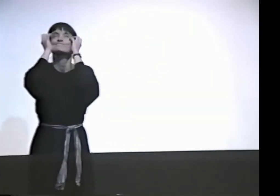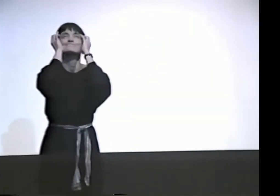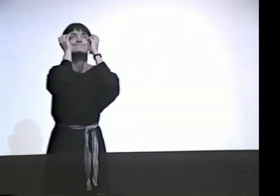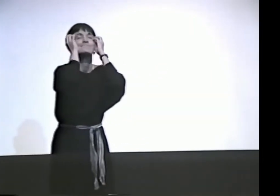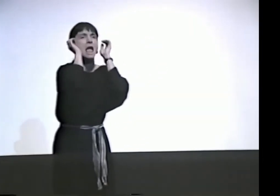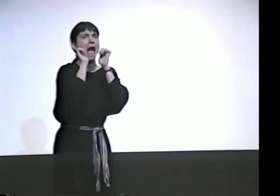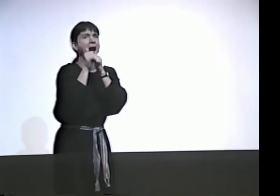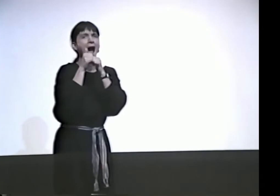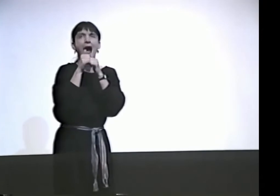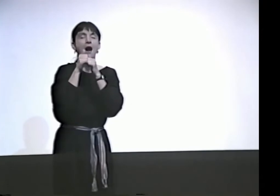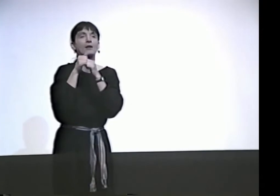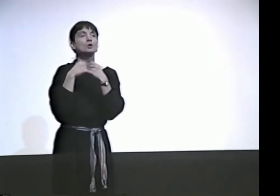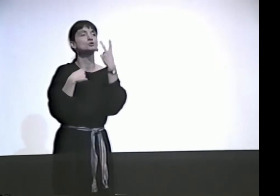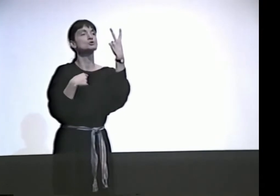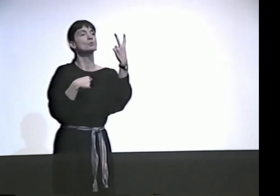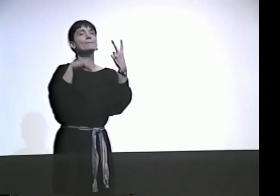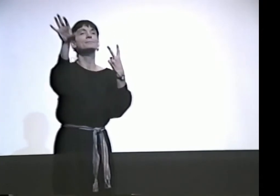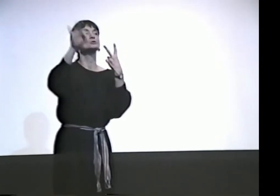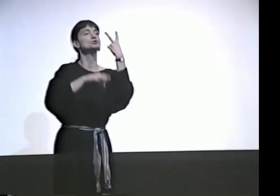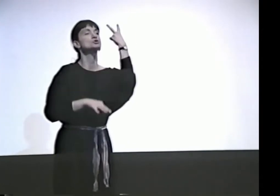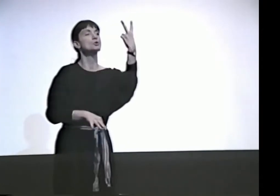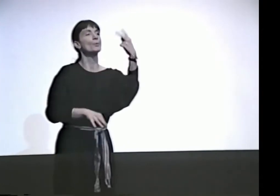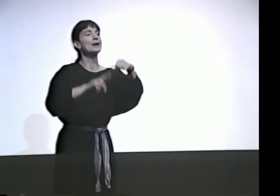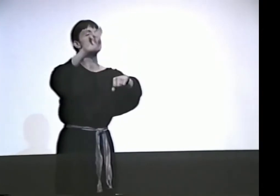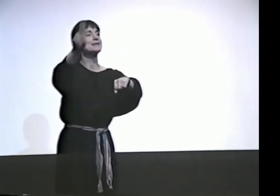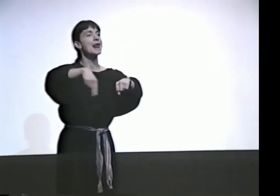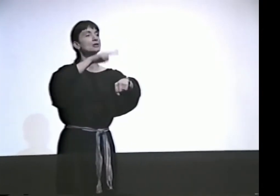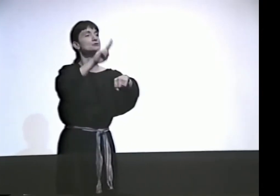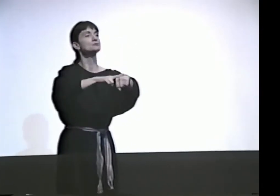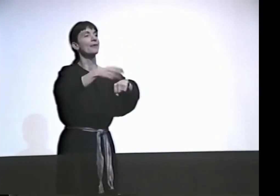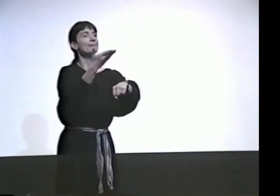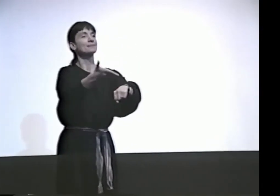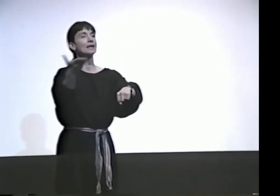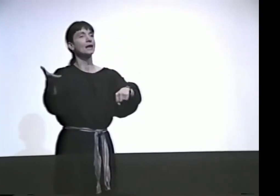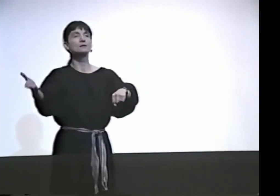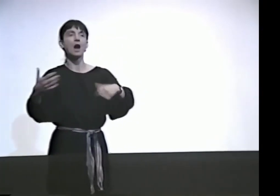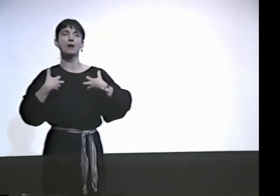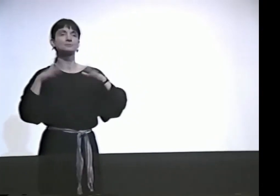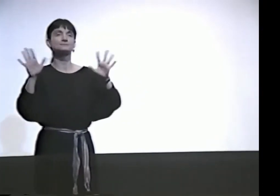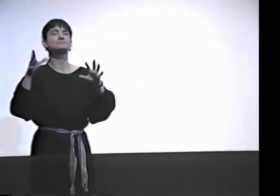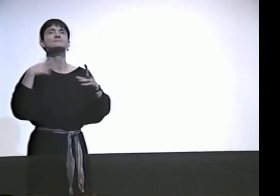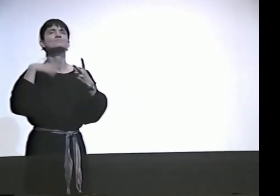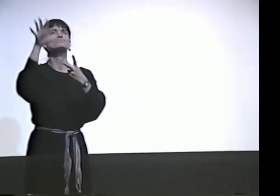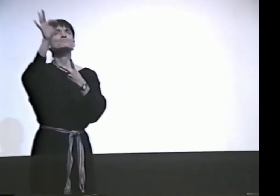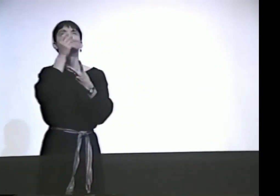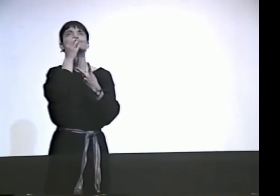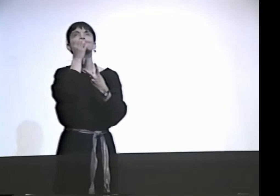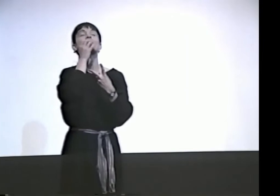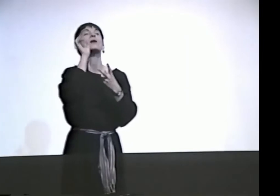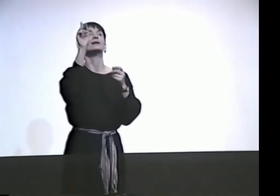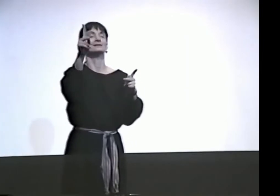OK, WELL, I TRY TO THINK HOW I COULD CREATE A HAIKU.